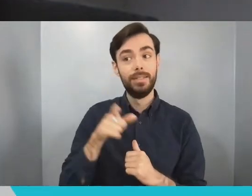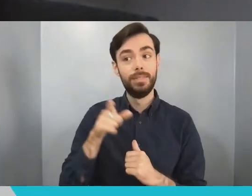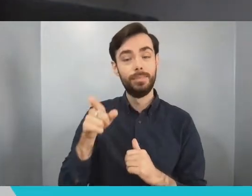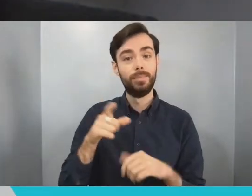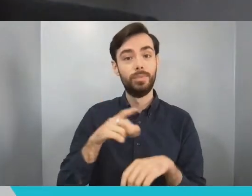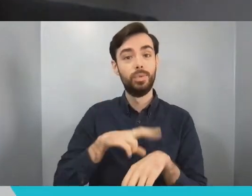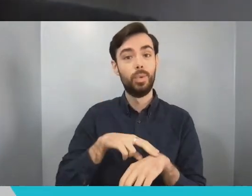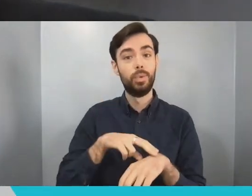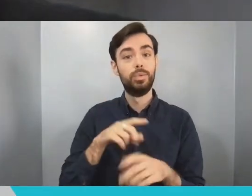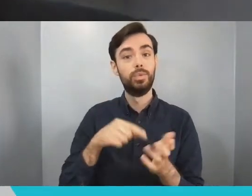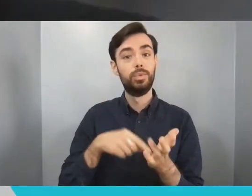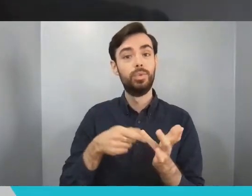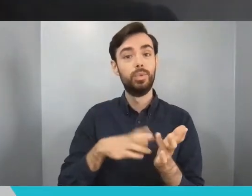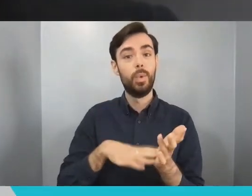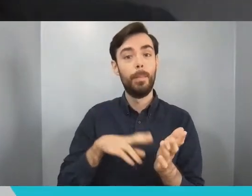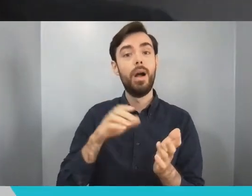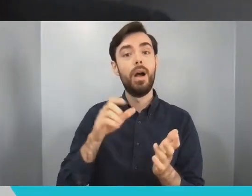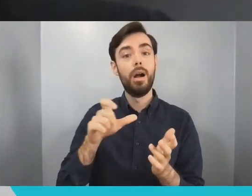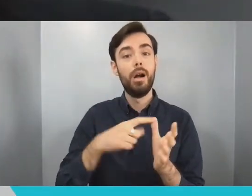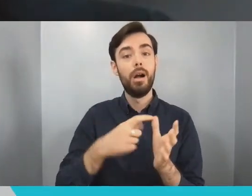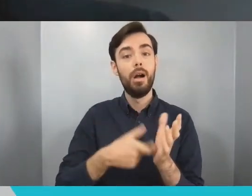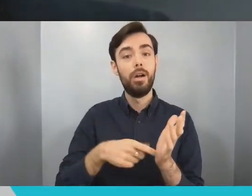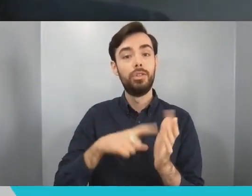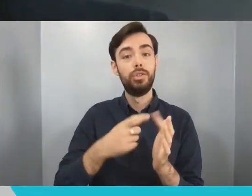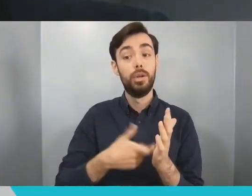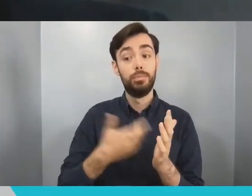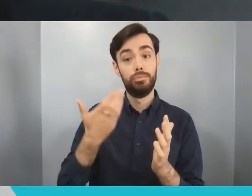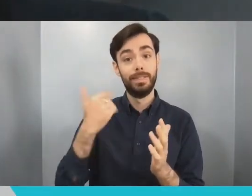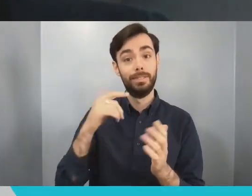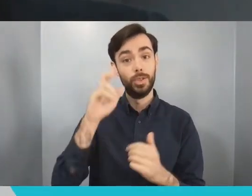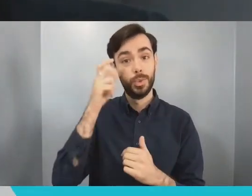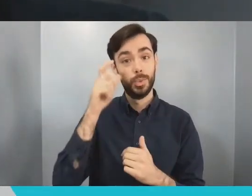Tom started exploring ultrasound technology during his final year of his Master’s degree